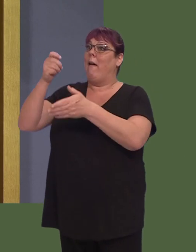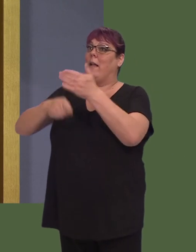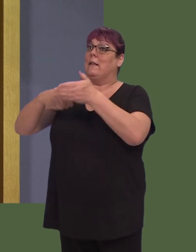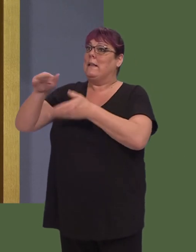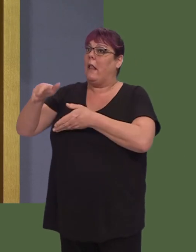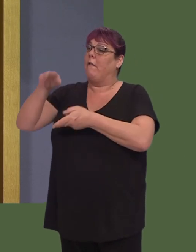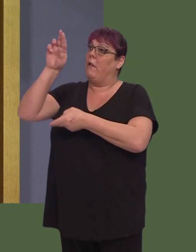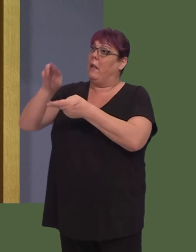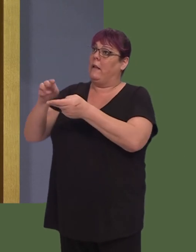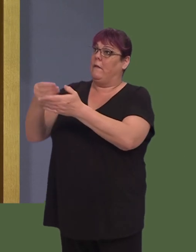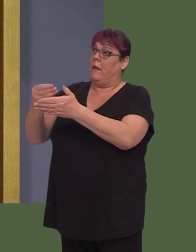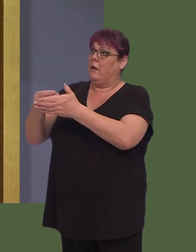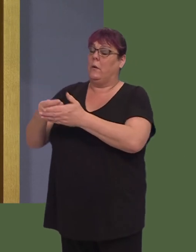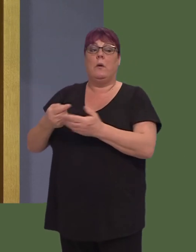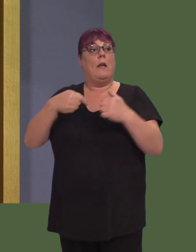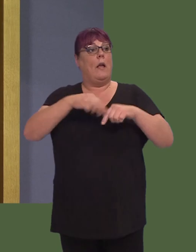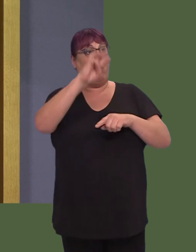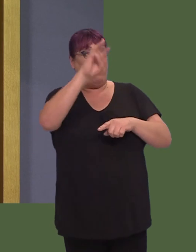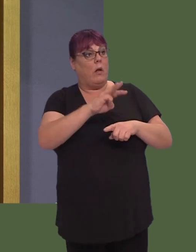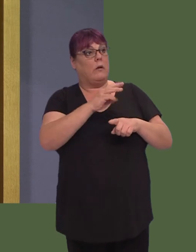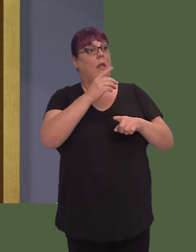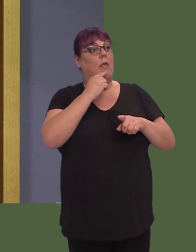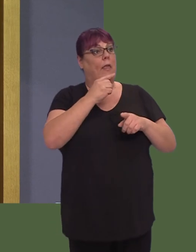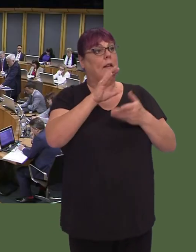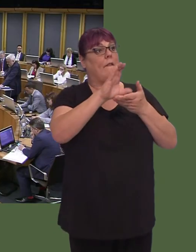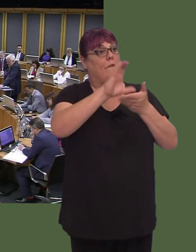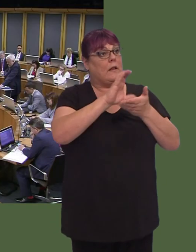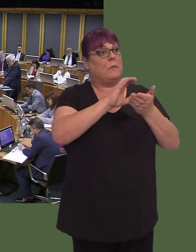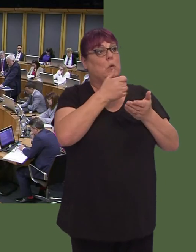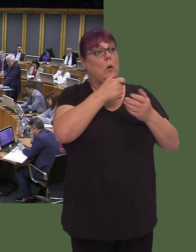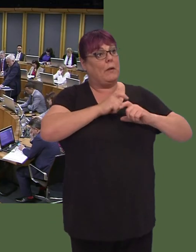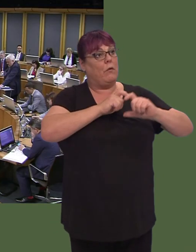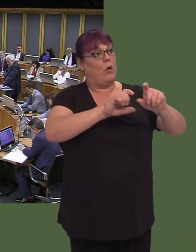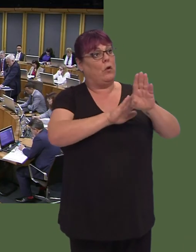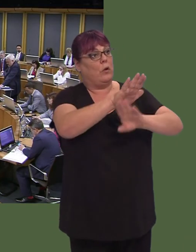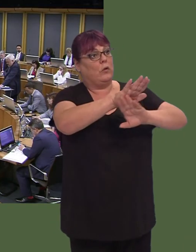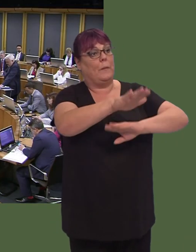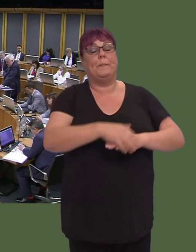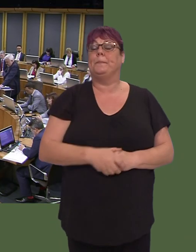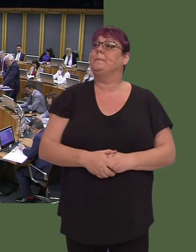In Wales, that investment will continue to be returned over the long term. Carwyn Jones AM: That's correct. At the moment the borrowing cap is £1,927 million.